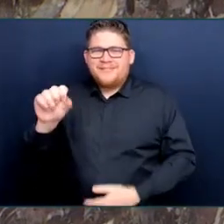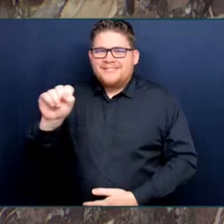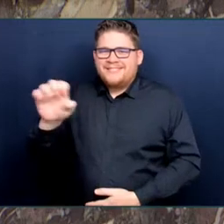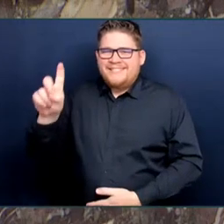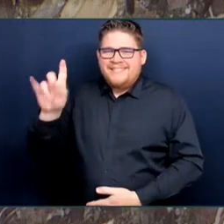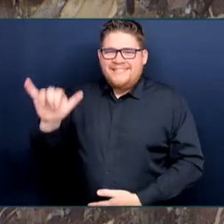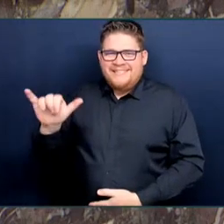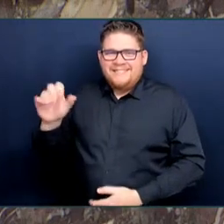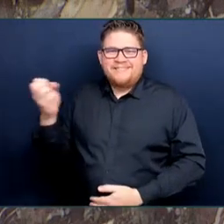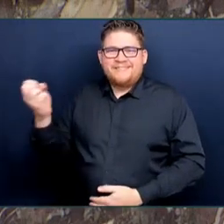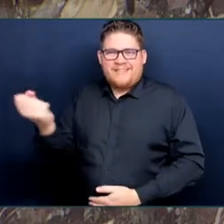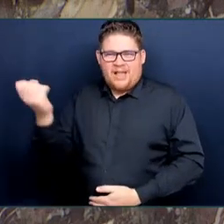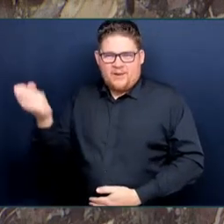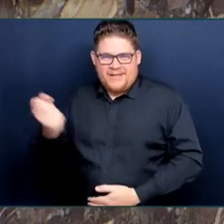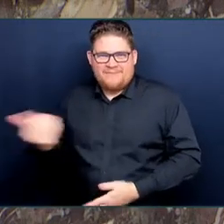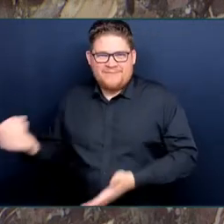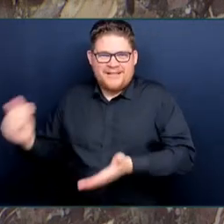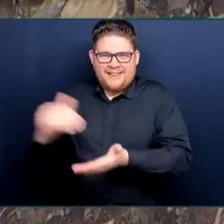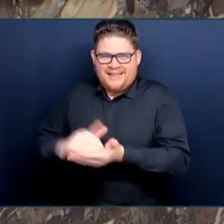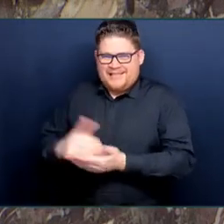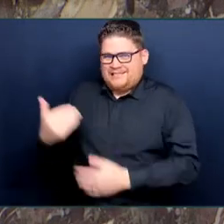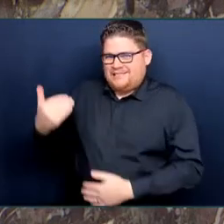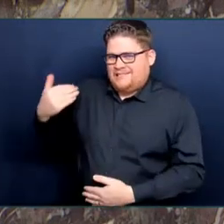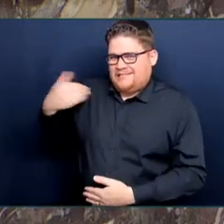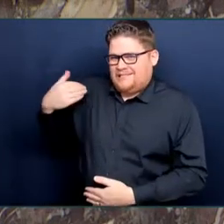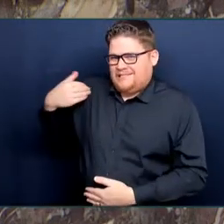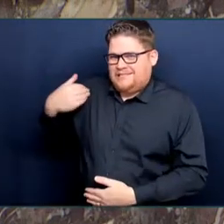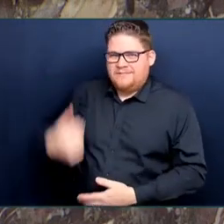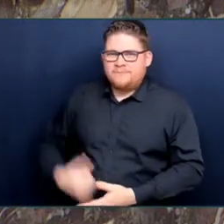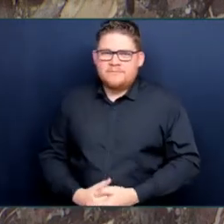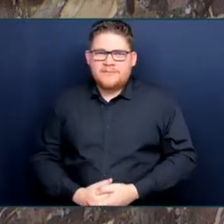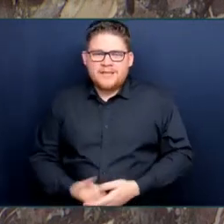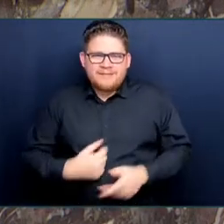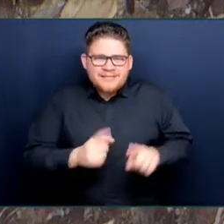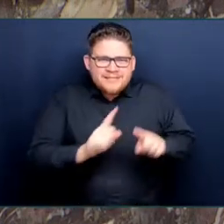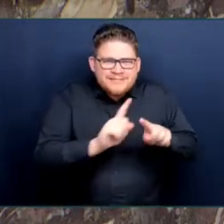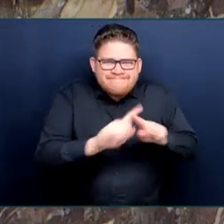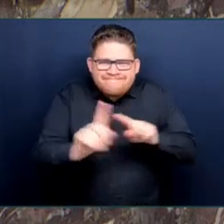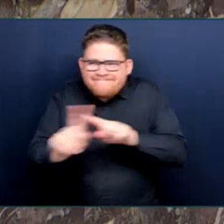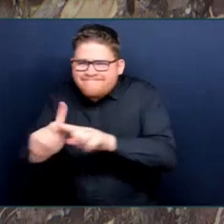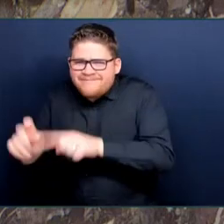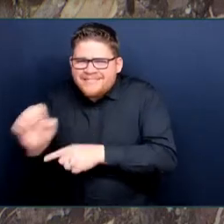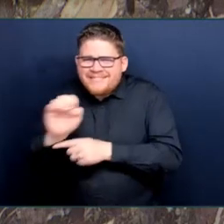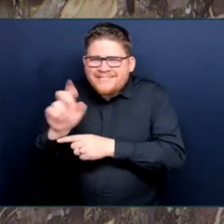and productive seeds abound from dozens of Island-based vendors and the local seed swap.